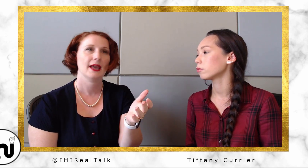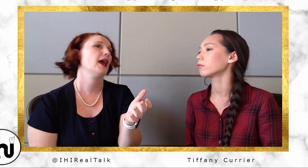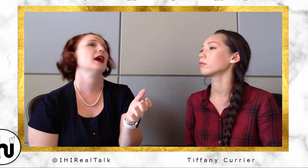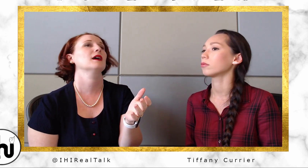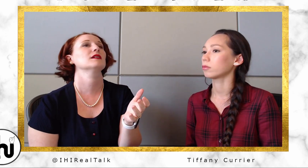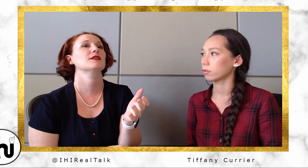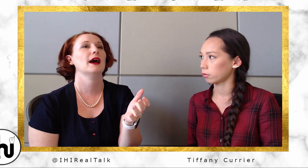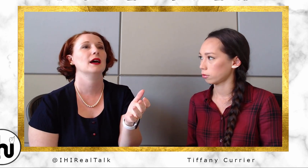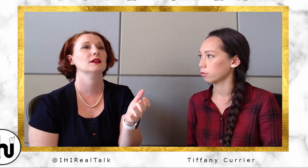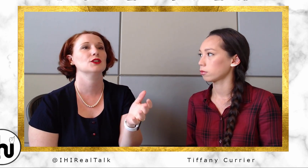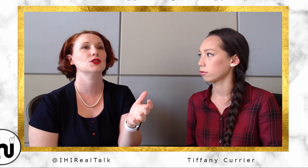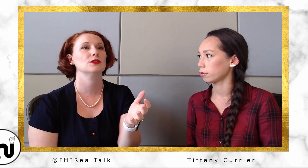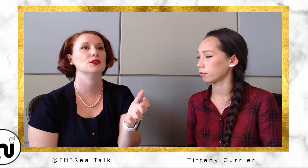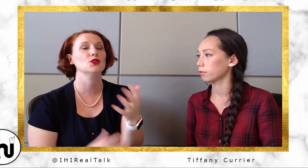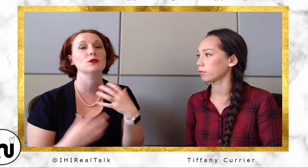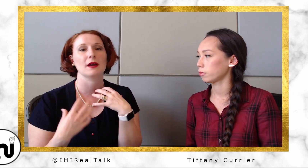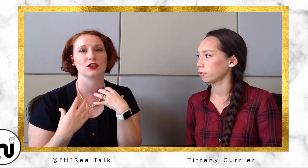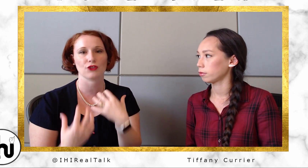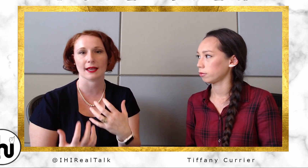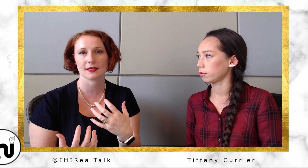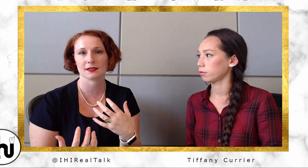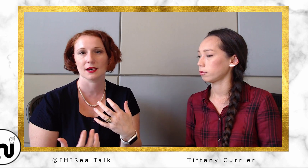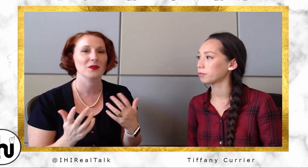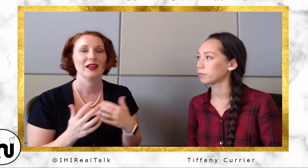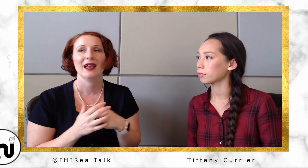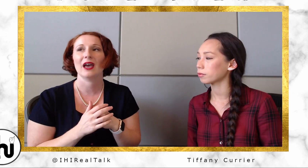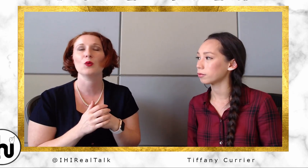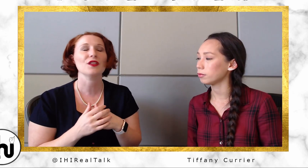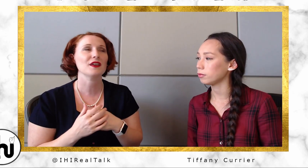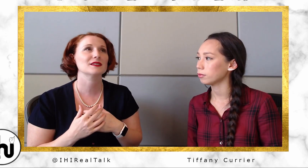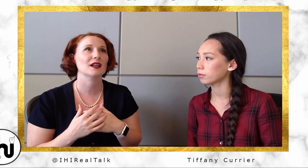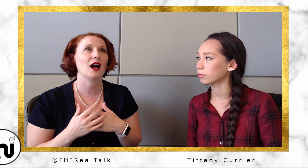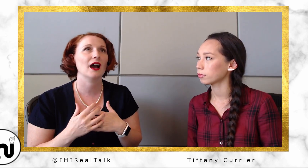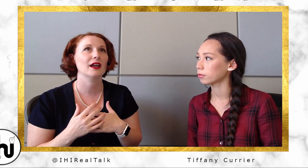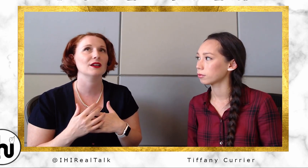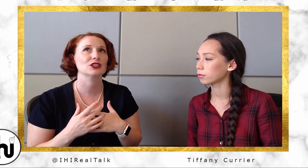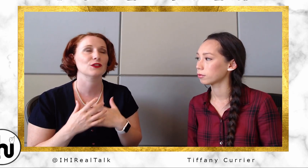and that suit my strengths. And one of the things that I just feel really